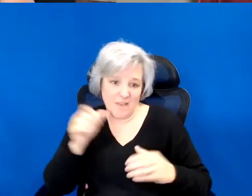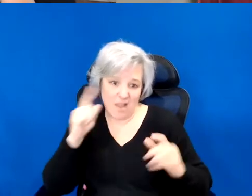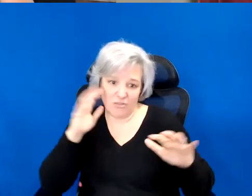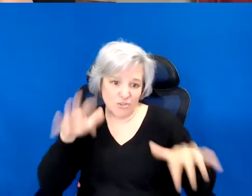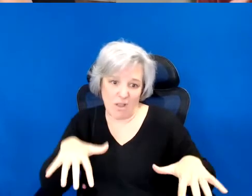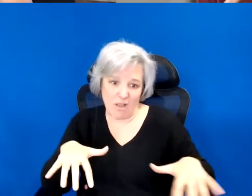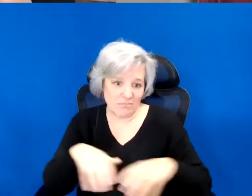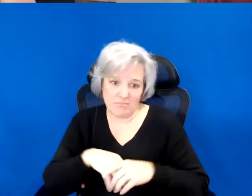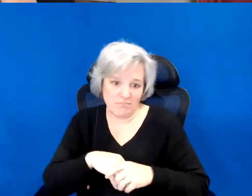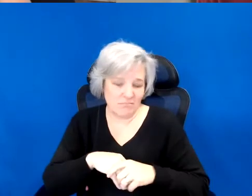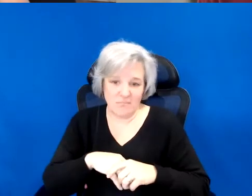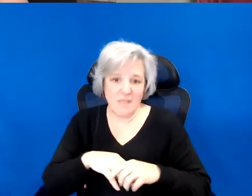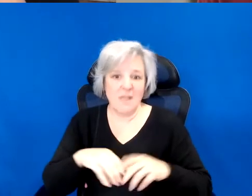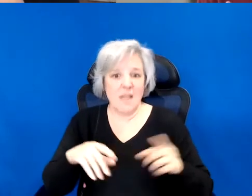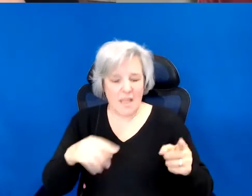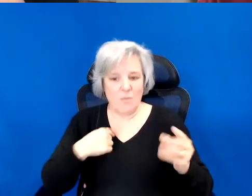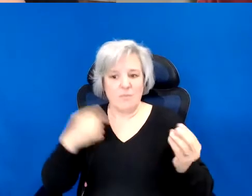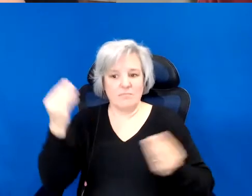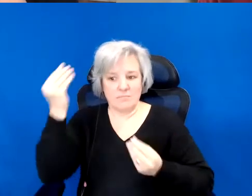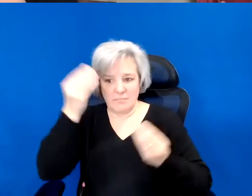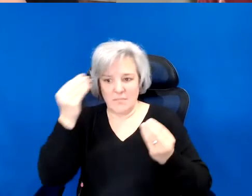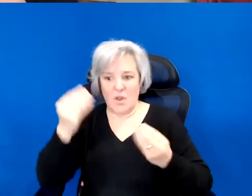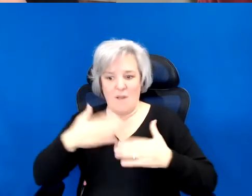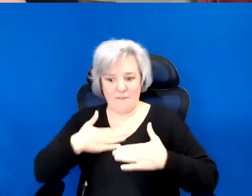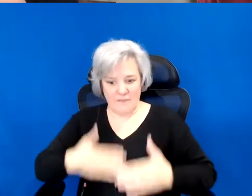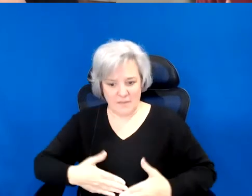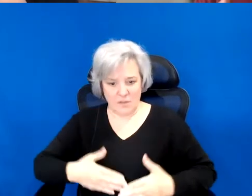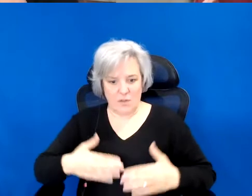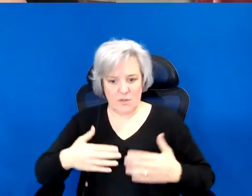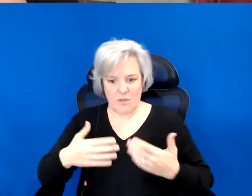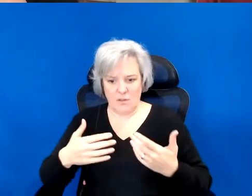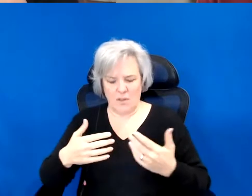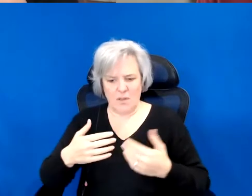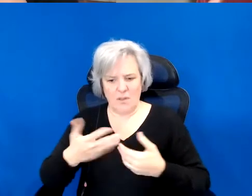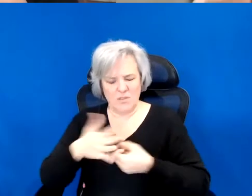It's something that's been wearing on our physical bodies.